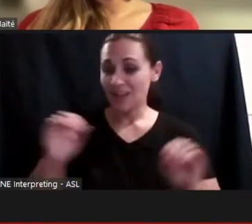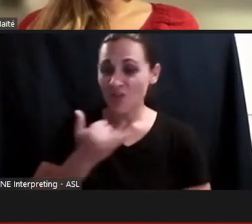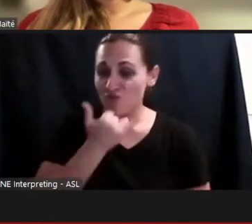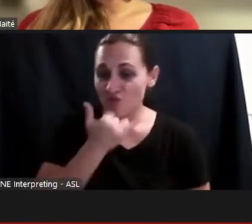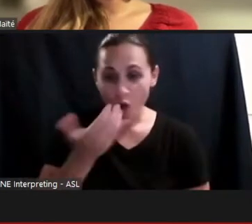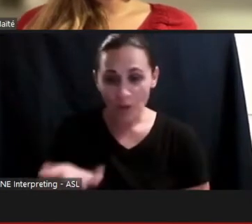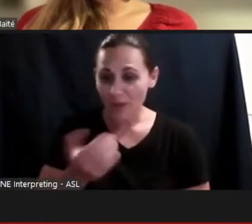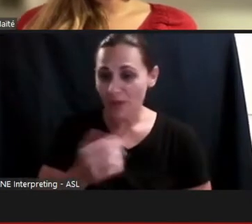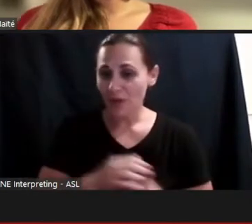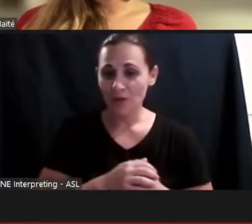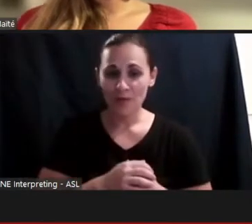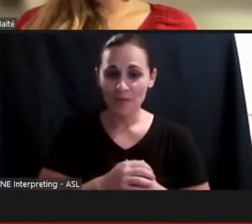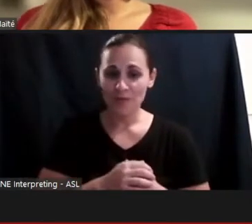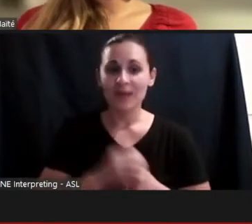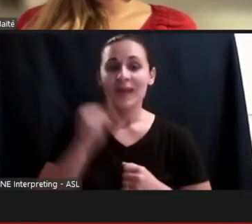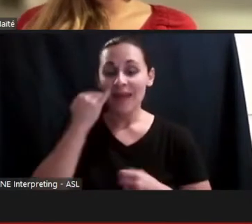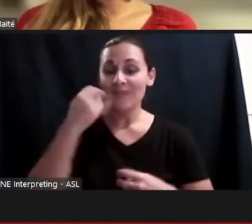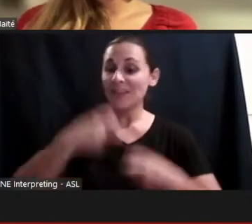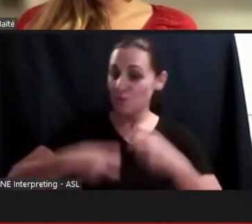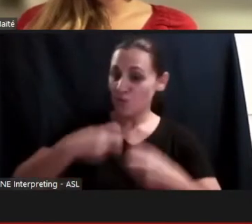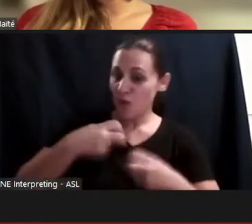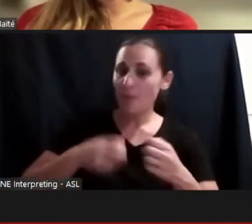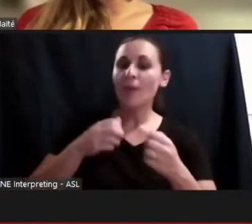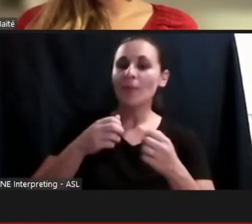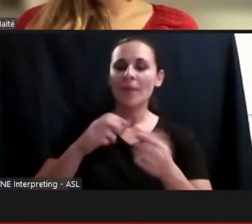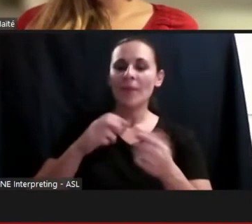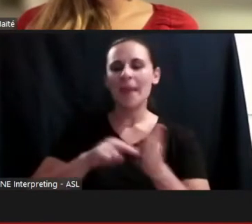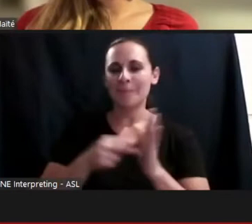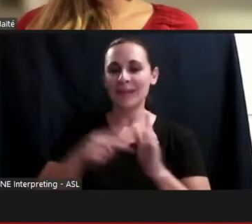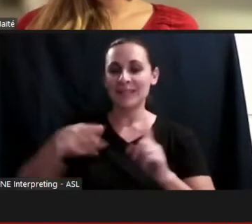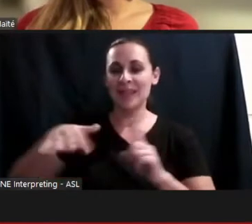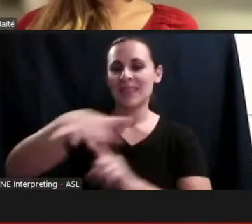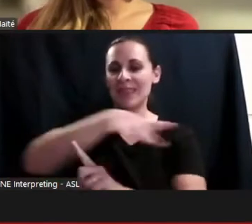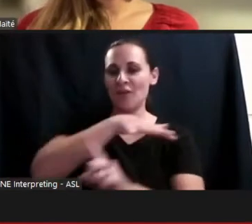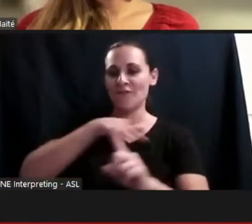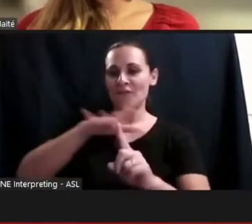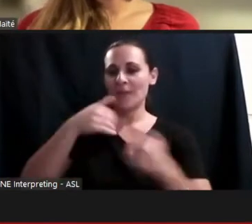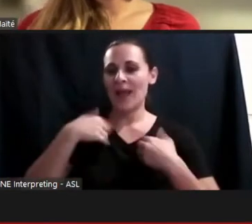if there's a problem with with the environment around you not with the individual. That is a